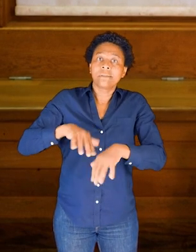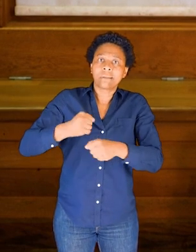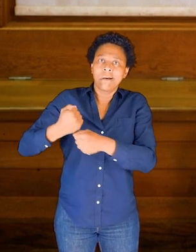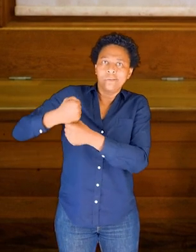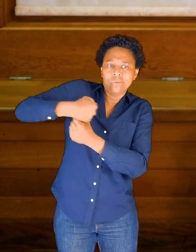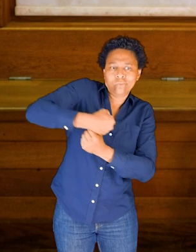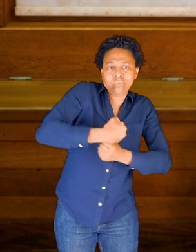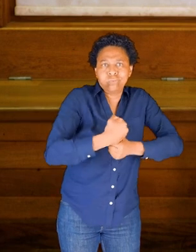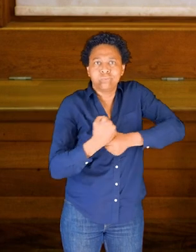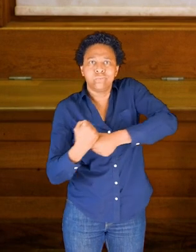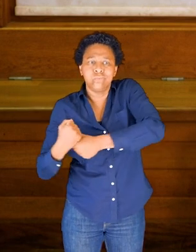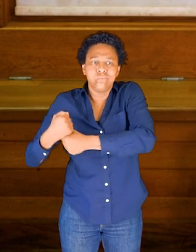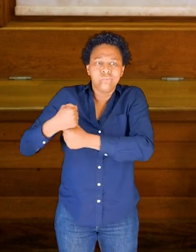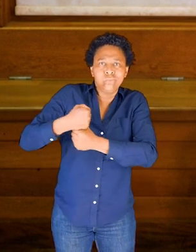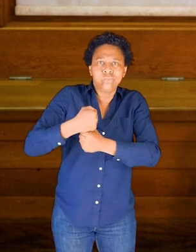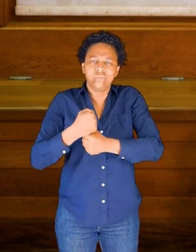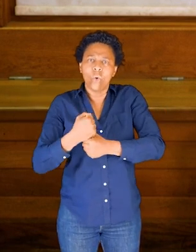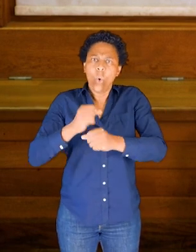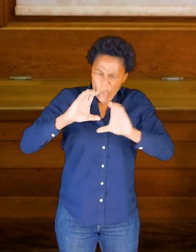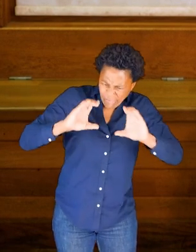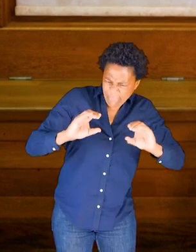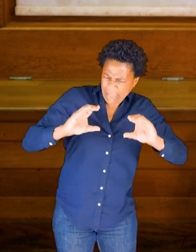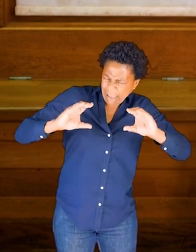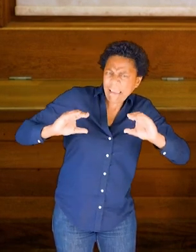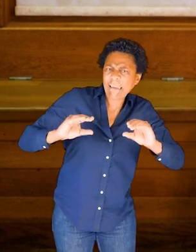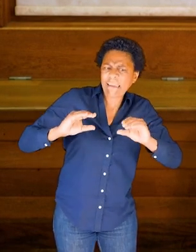with a sense of a real thickness.